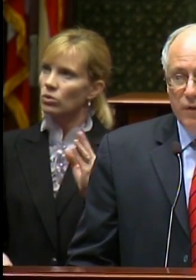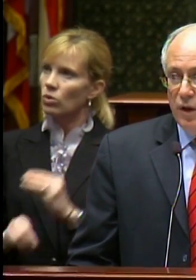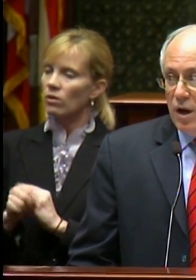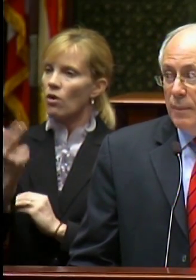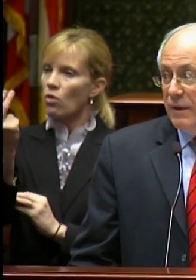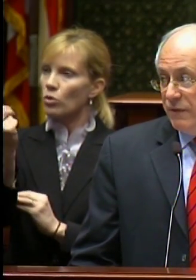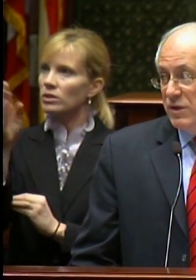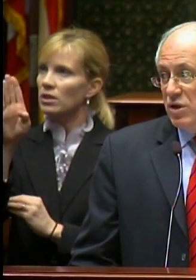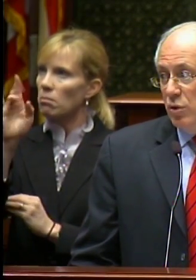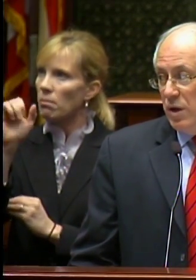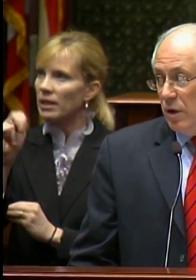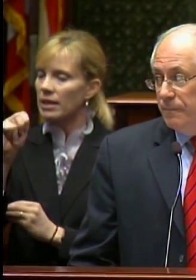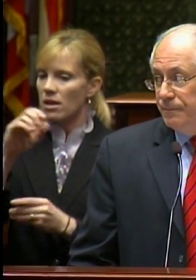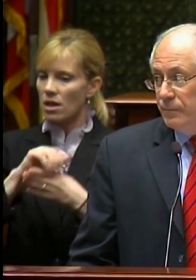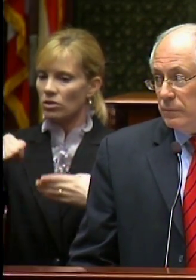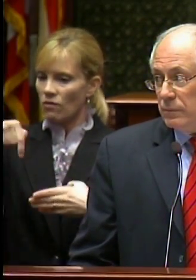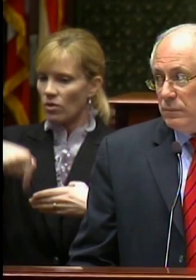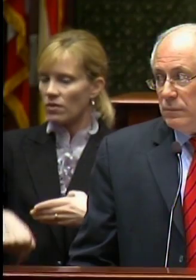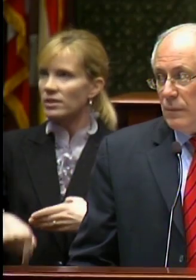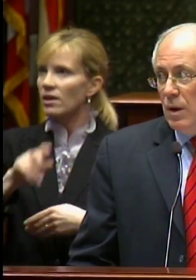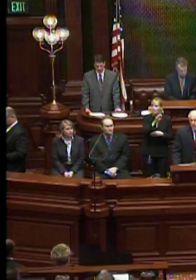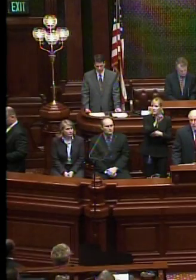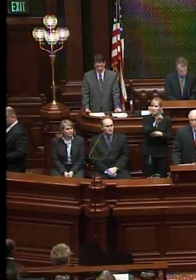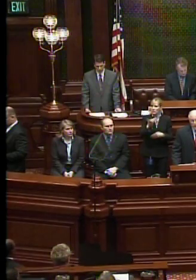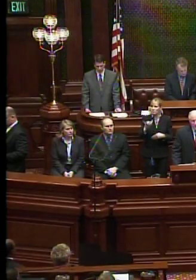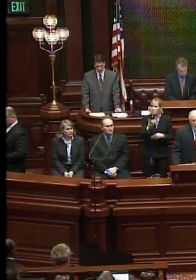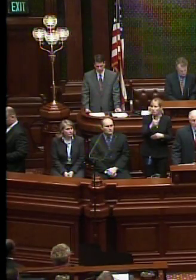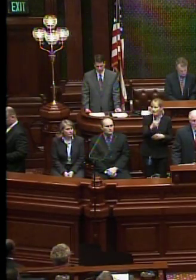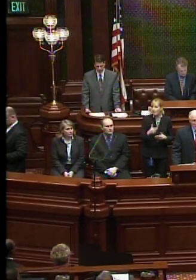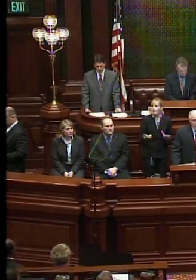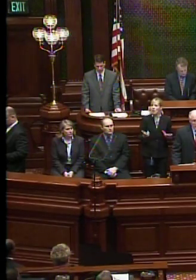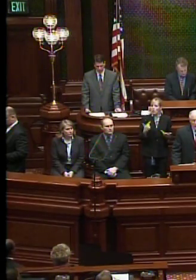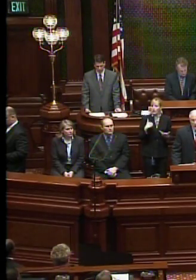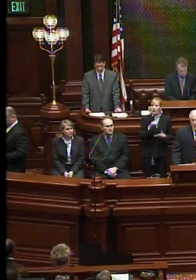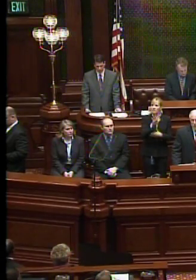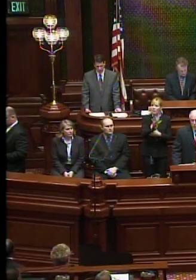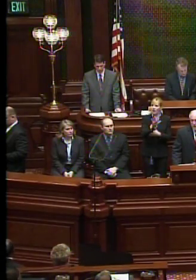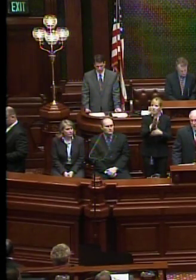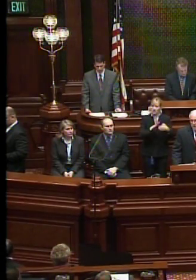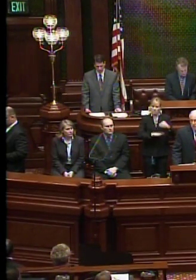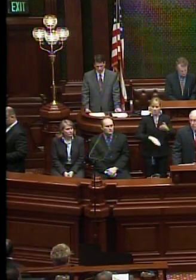for the coming fiscal year. We have five basic economic strategies to